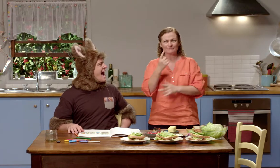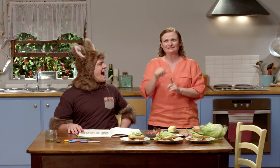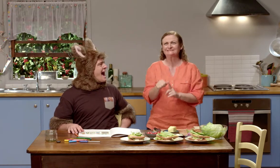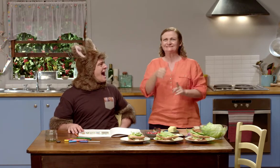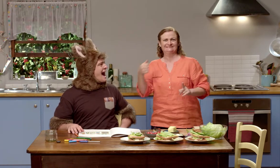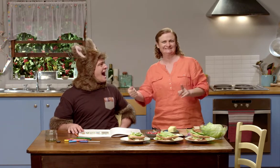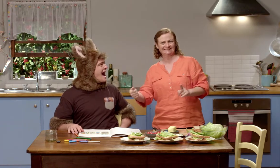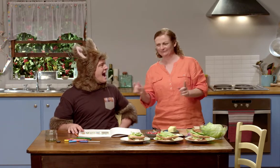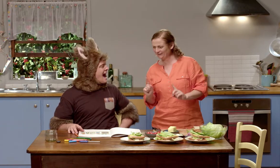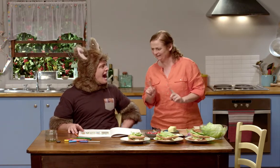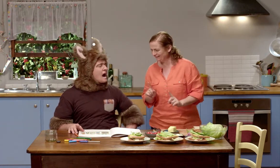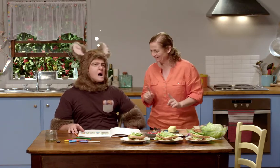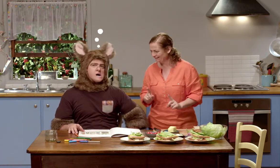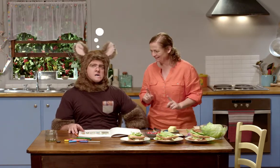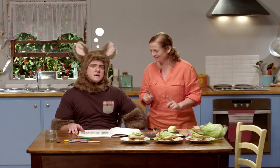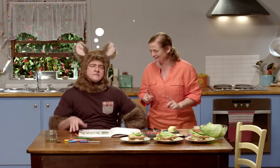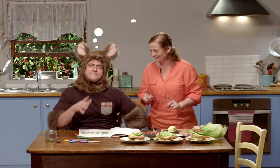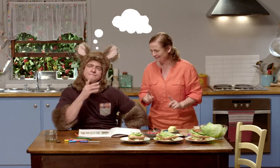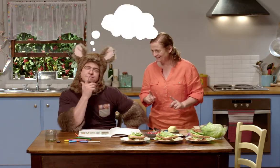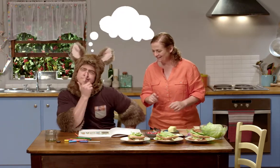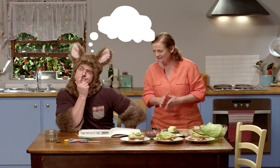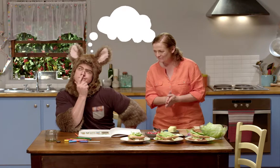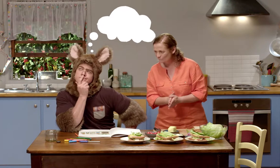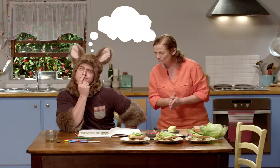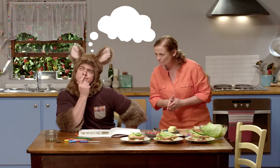Now what happened next? Hmm.